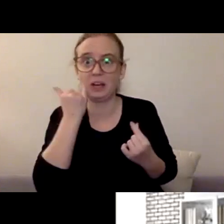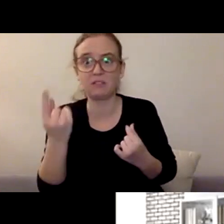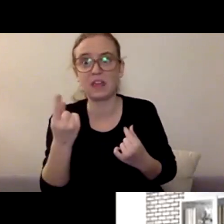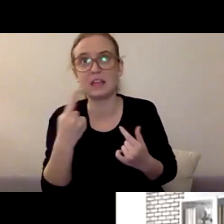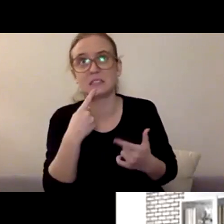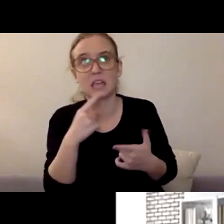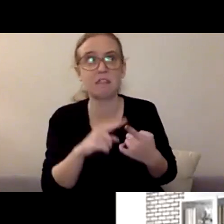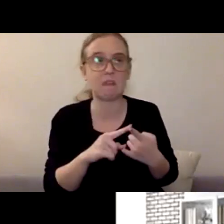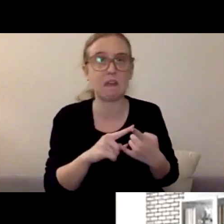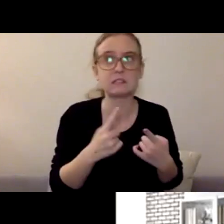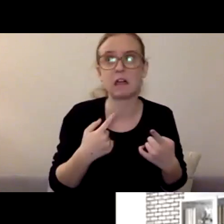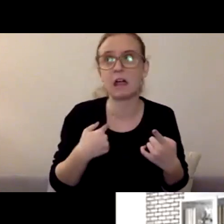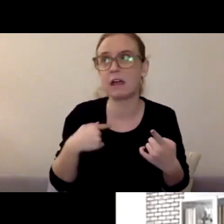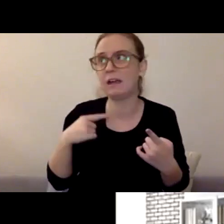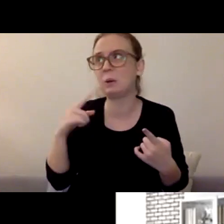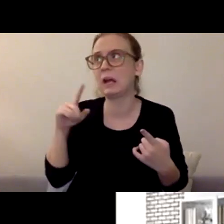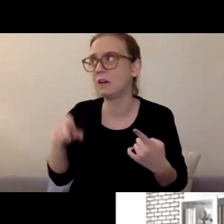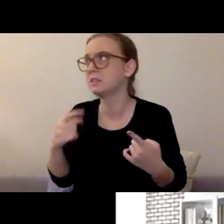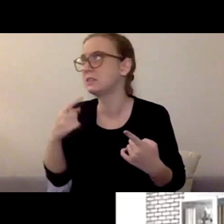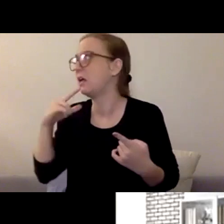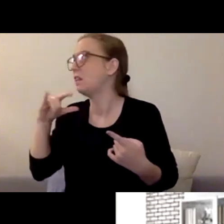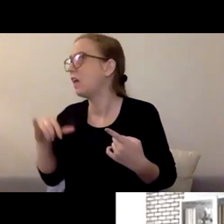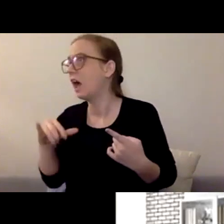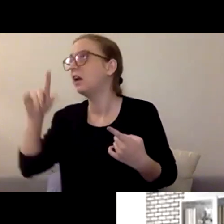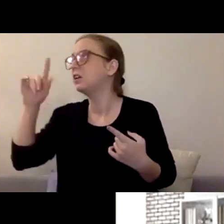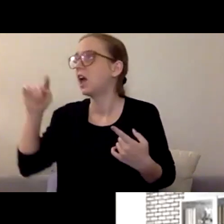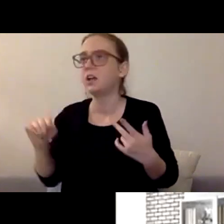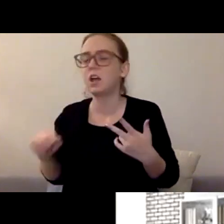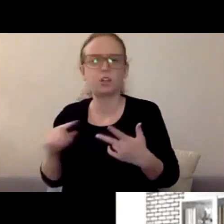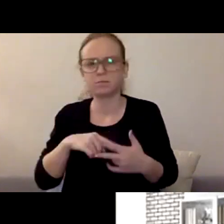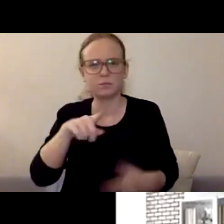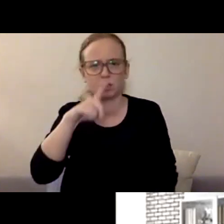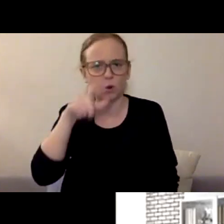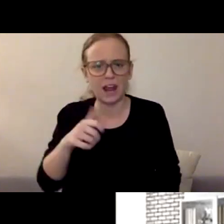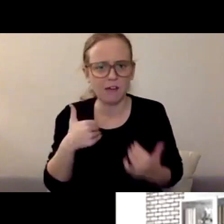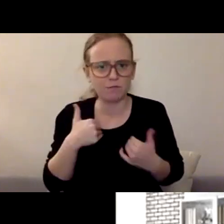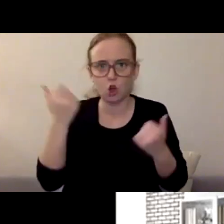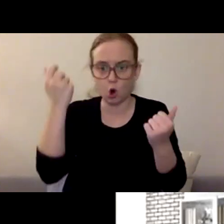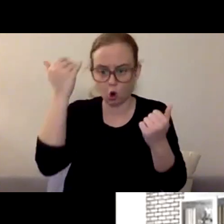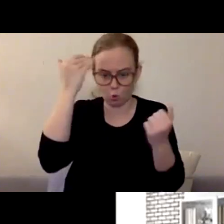And if you put yourself in those other shoes, when you're in a place where you're feeling really vulnerable